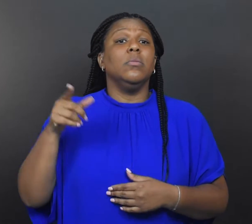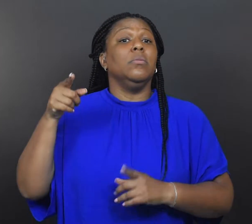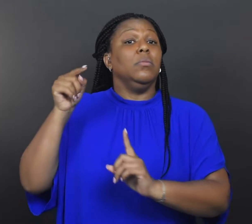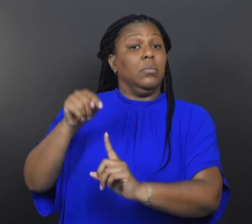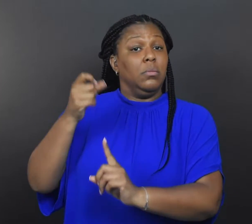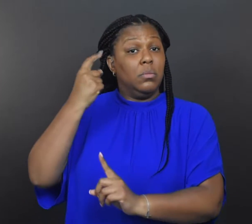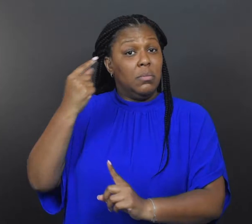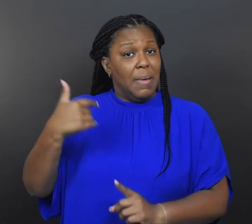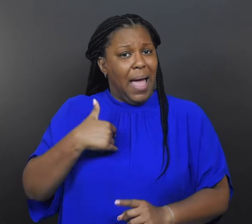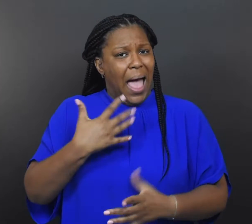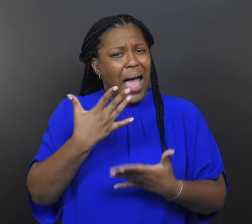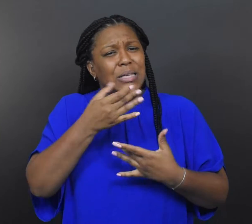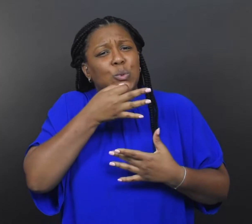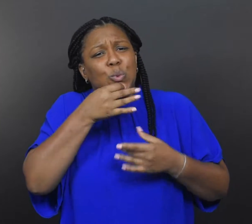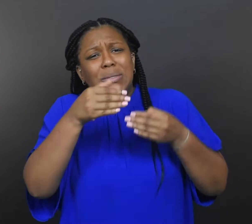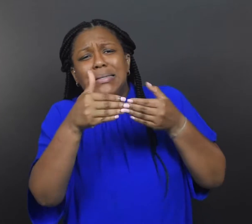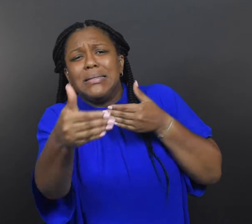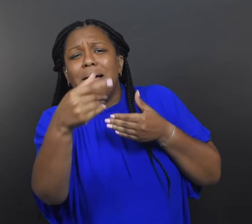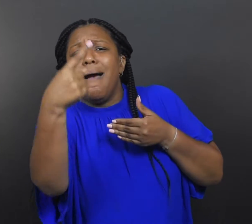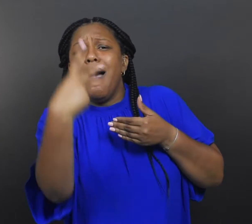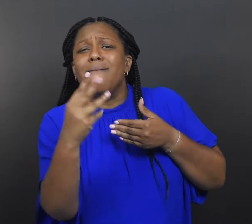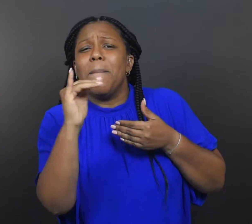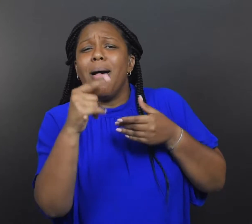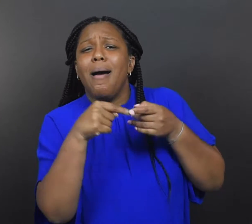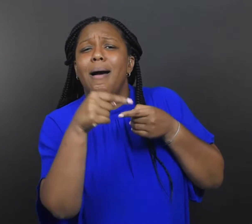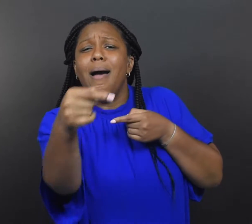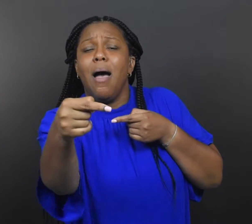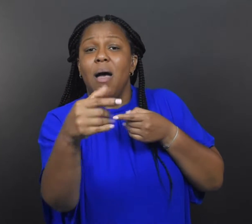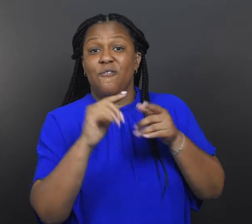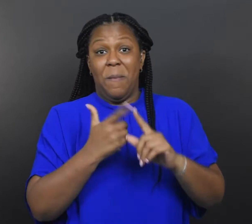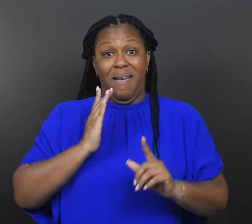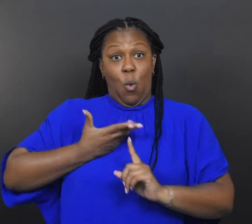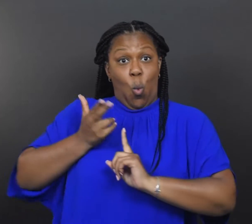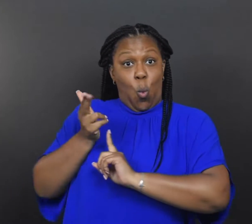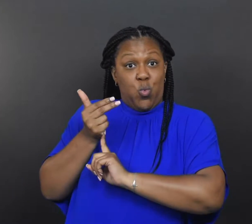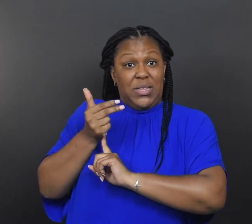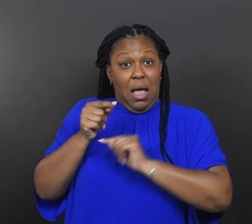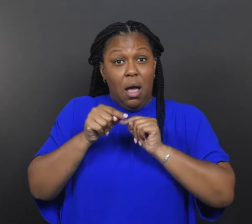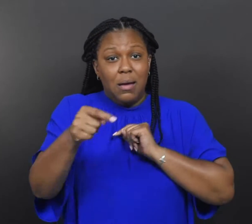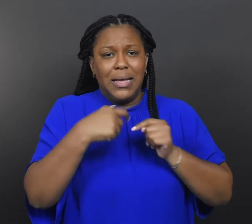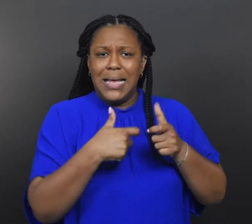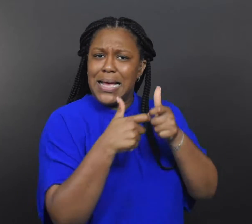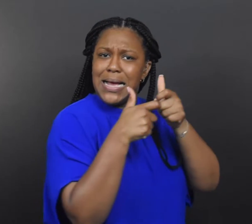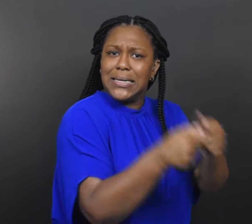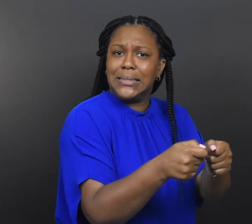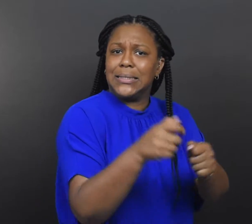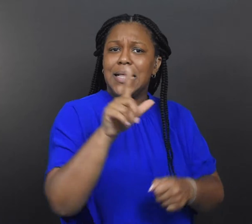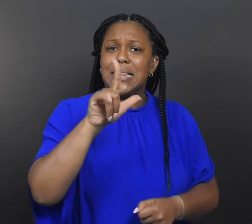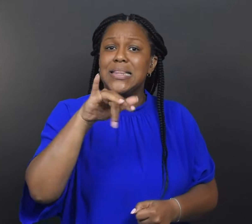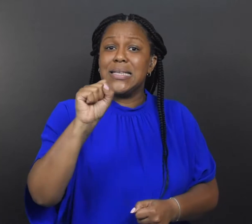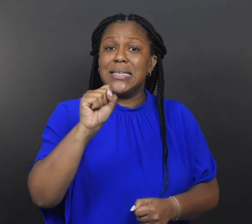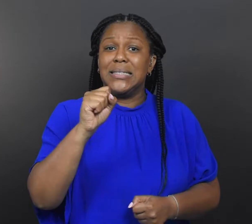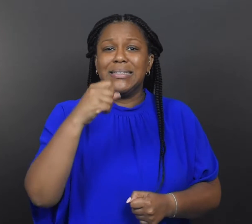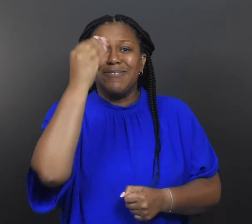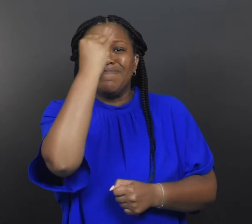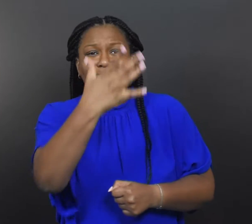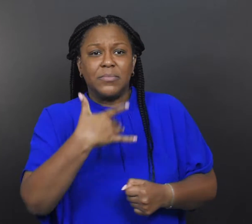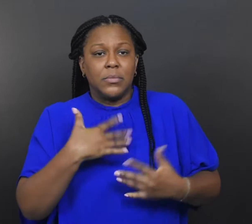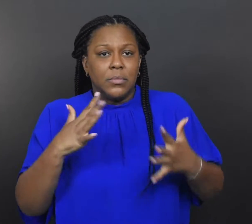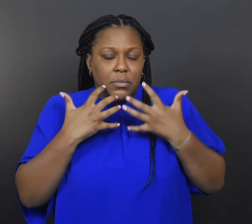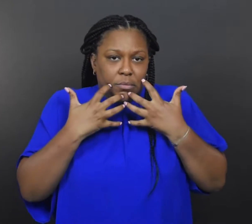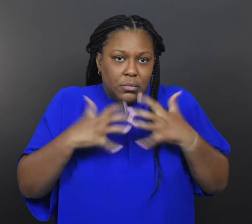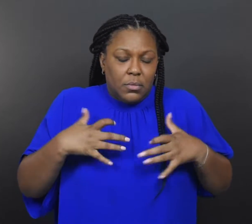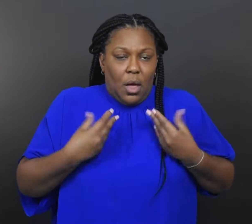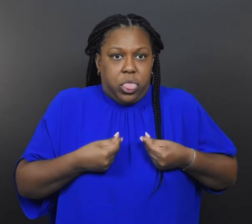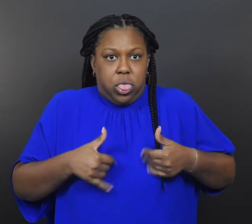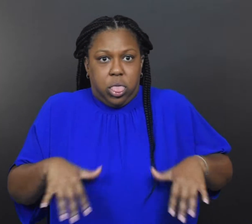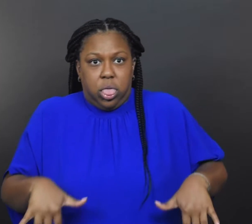“I was half a mile from our hotel, and I messaged Lis that I was melting in the cab.